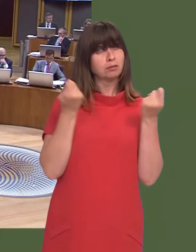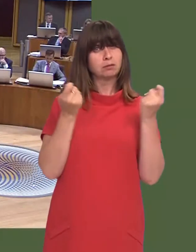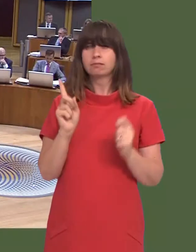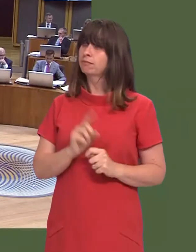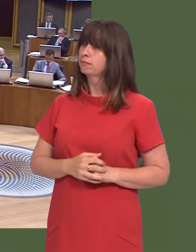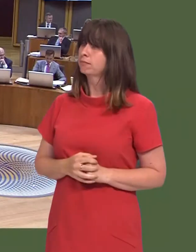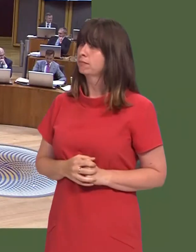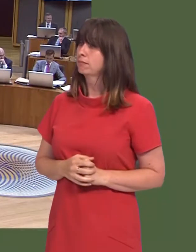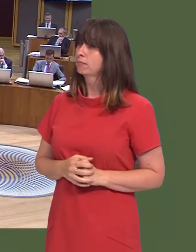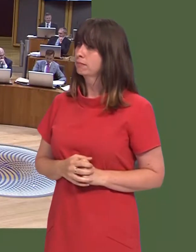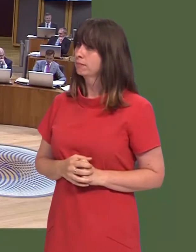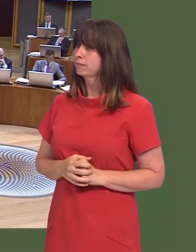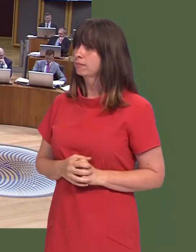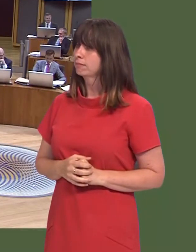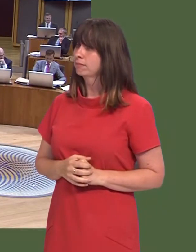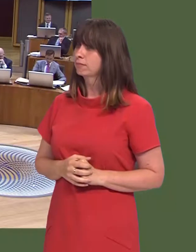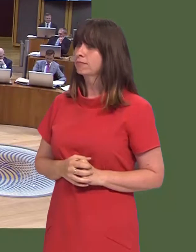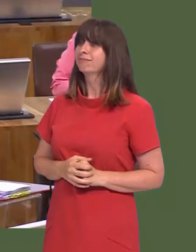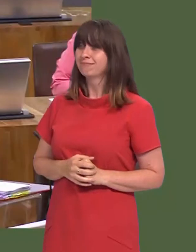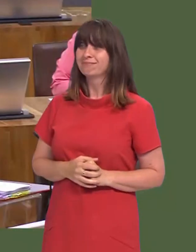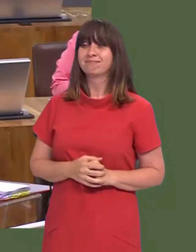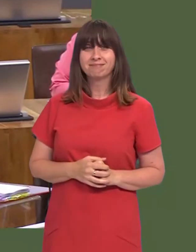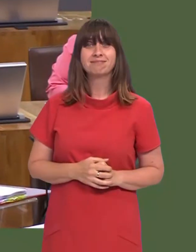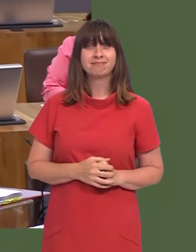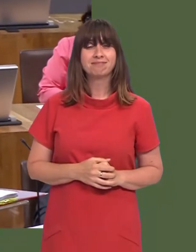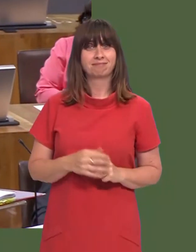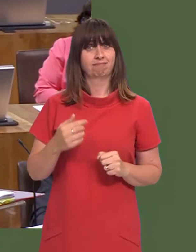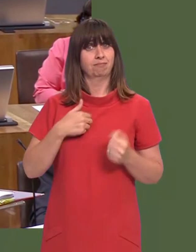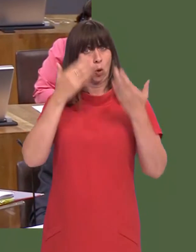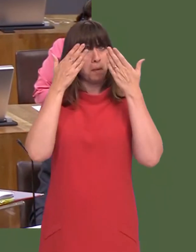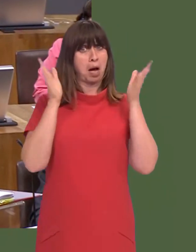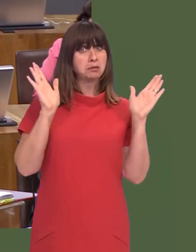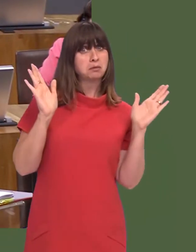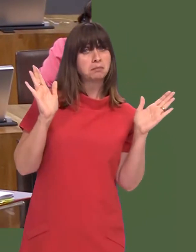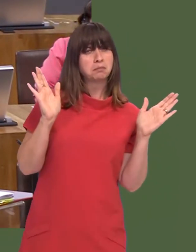Carwyn Jones: Well, itís true to say that we would be open to the idea.